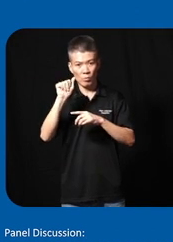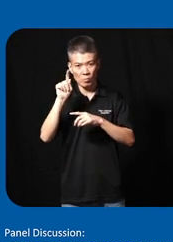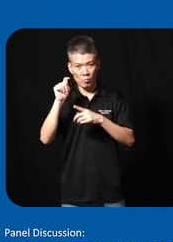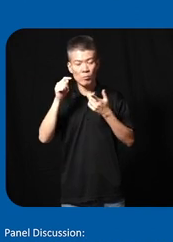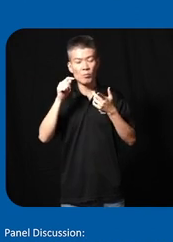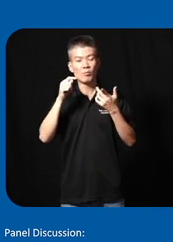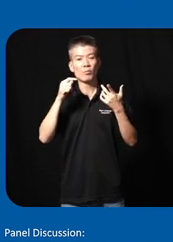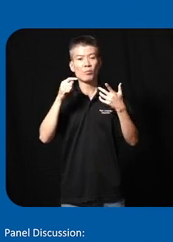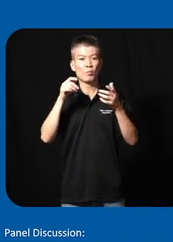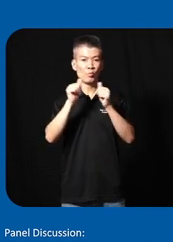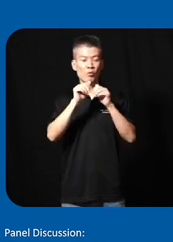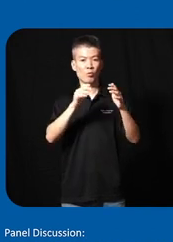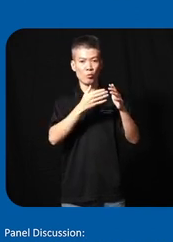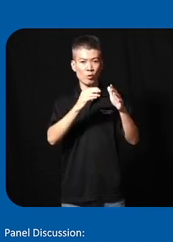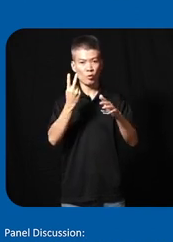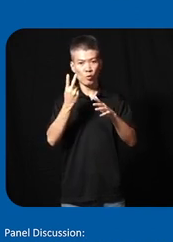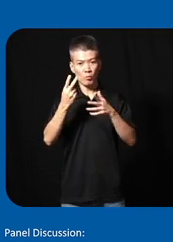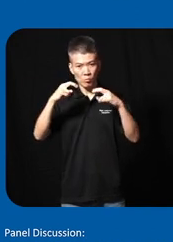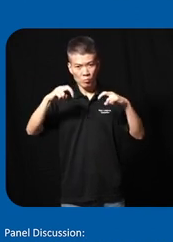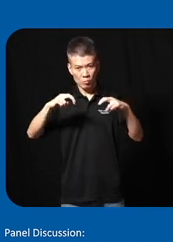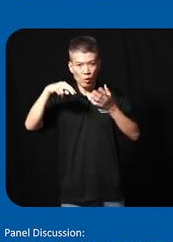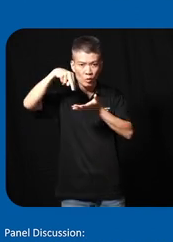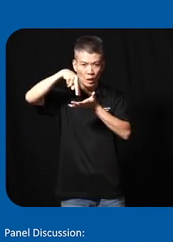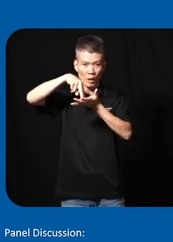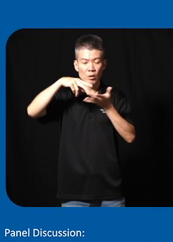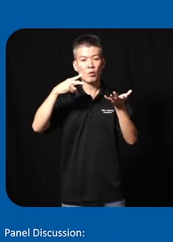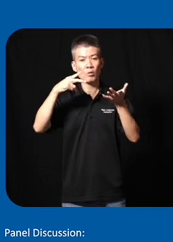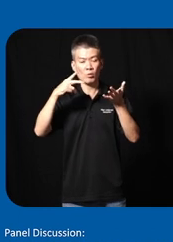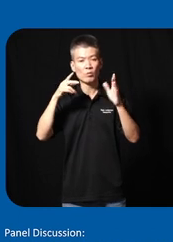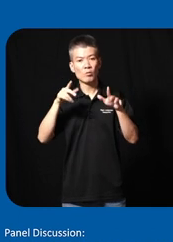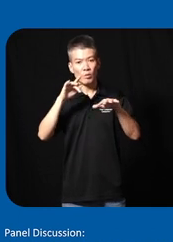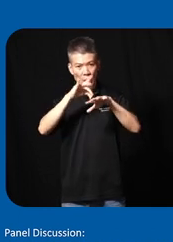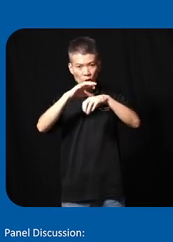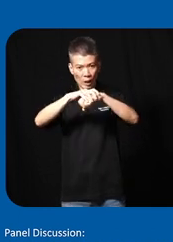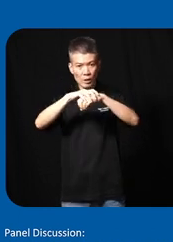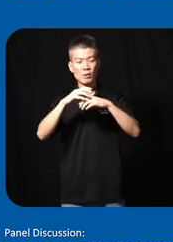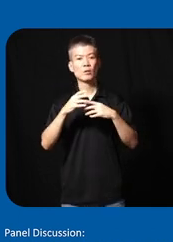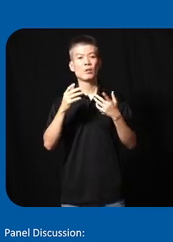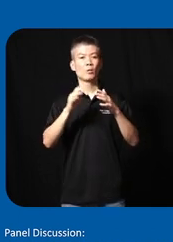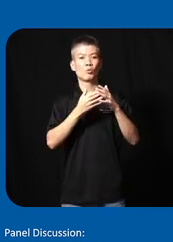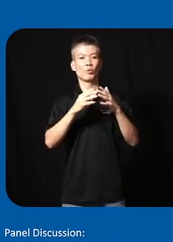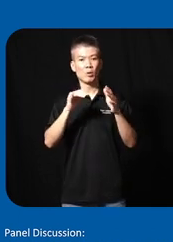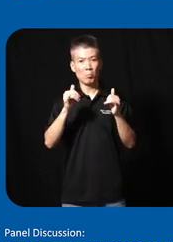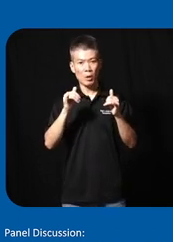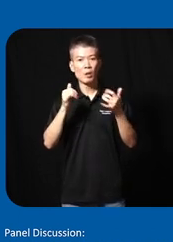touch to music so when two people sit or stand on the mats and touch Hands Music plays and changes